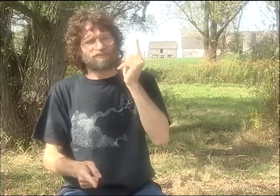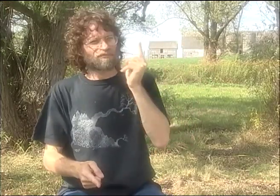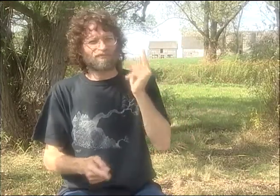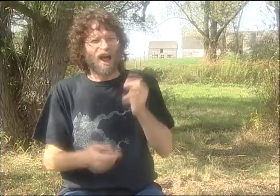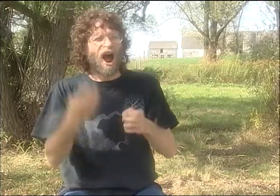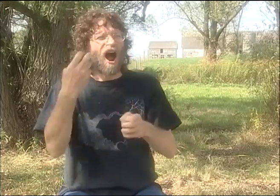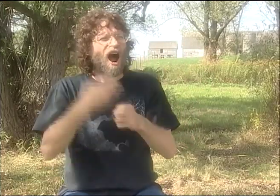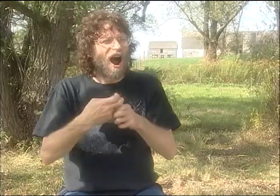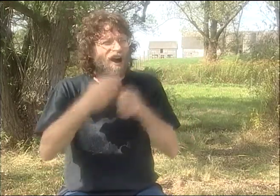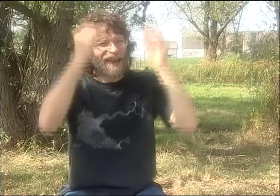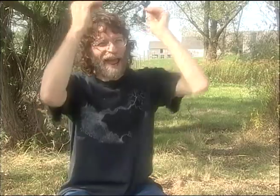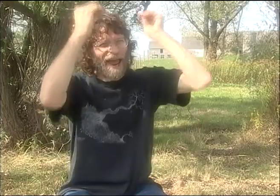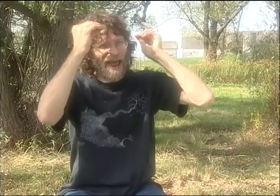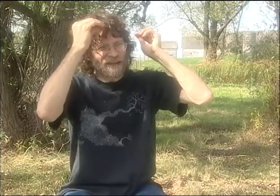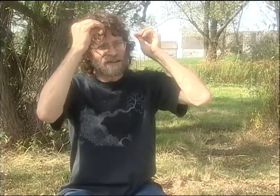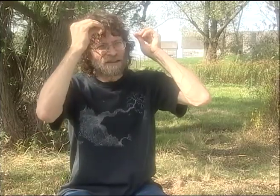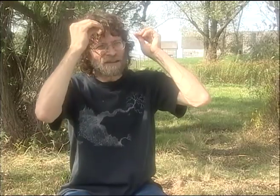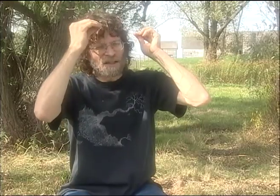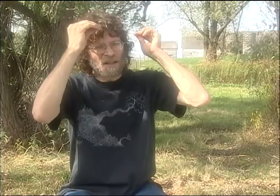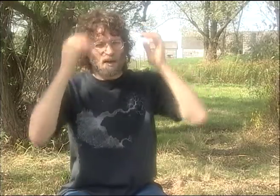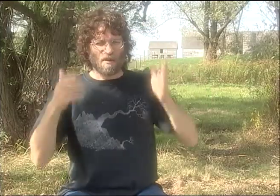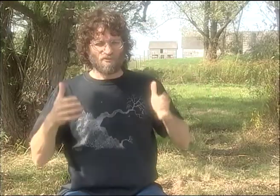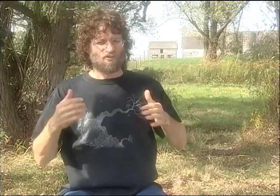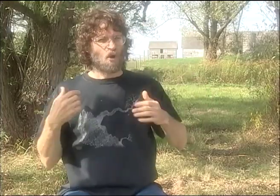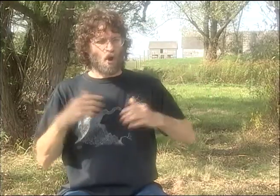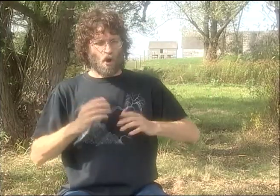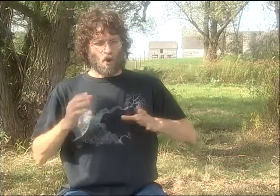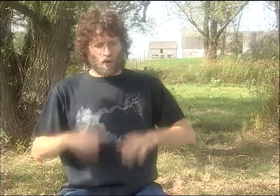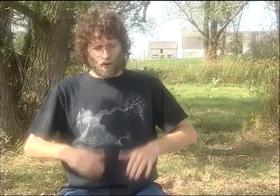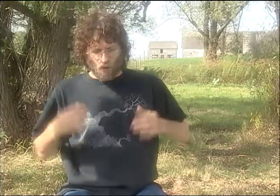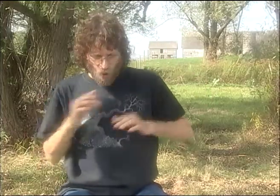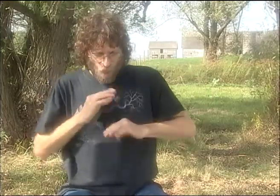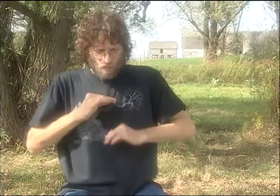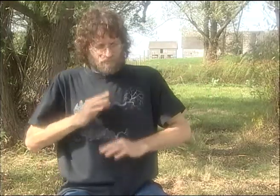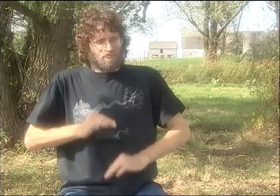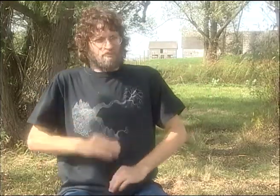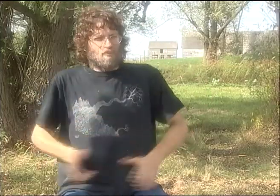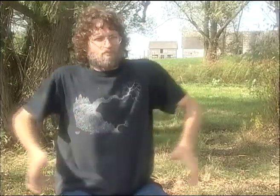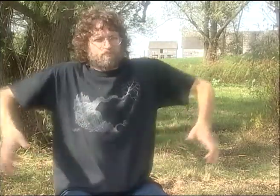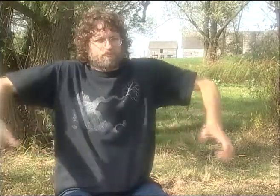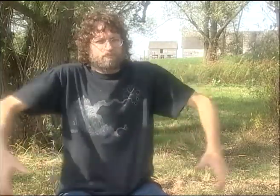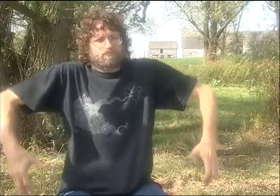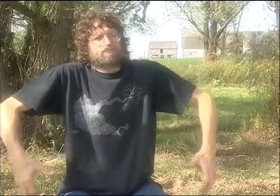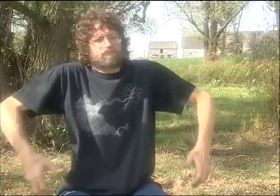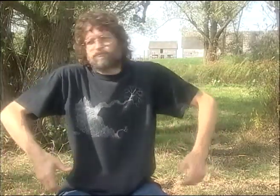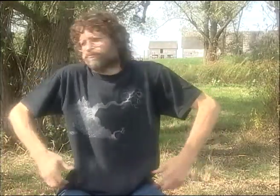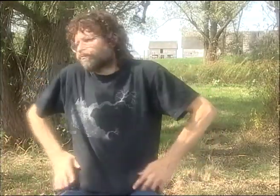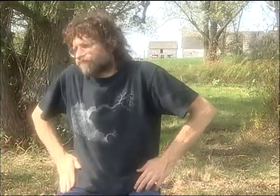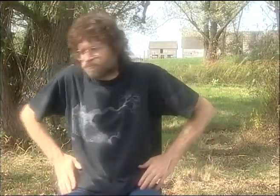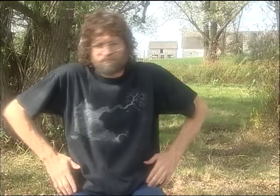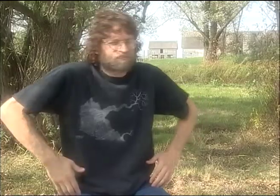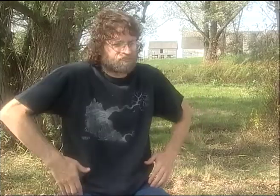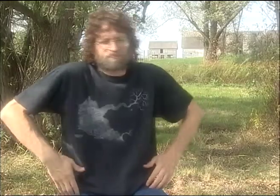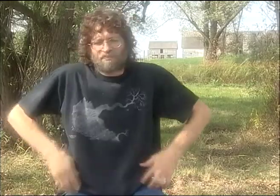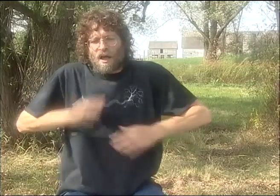AND THEN ANOTHER FRIEND CAME DOWN THE AISLE. HE WAS WEARING A HARDHAT AND, YOU KNOW, HE HAD, LIKE,